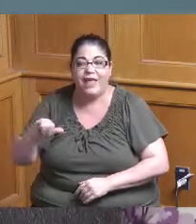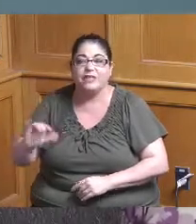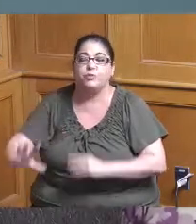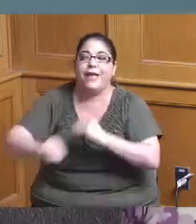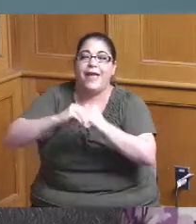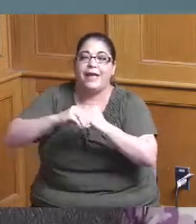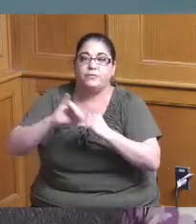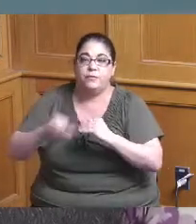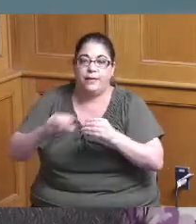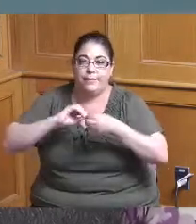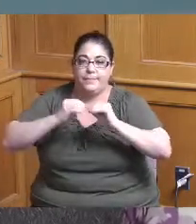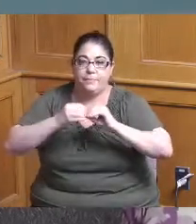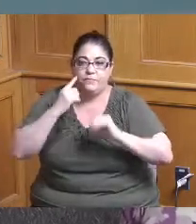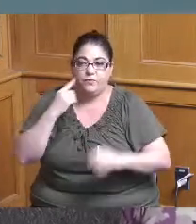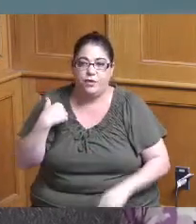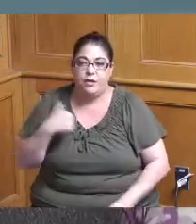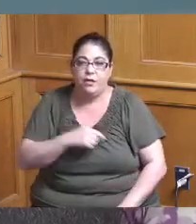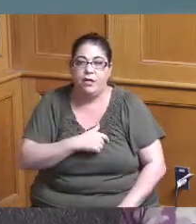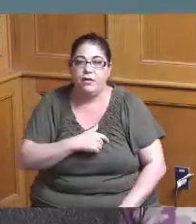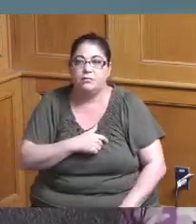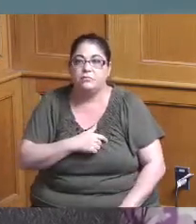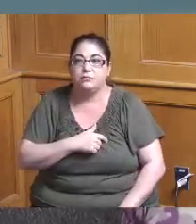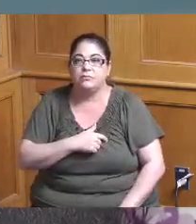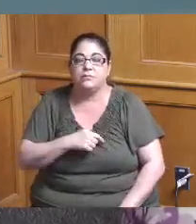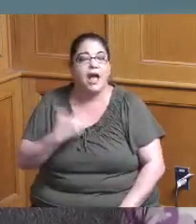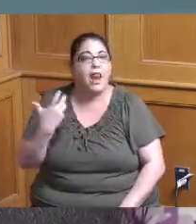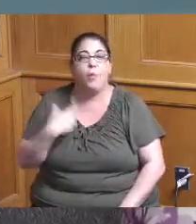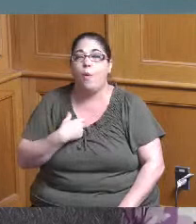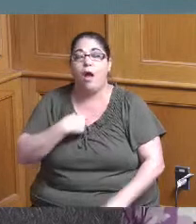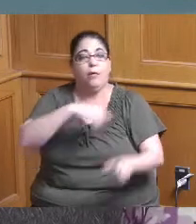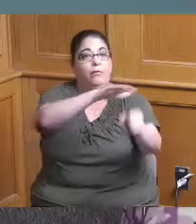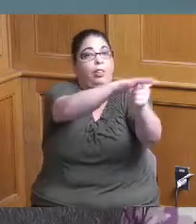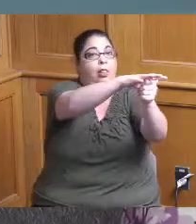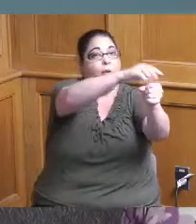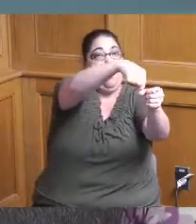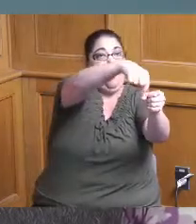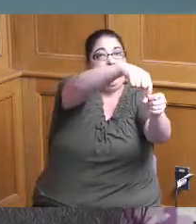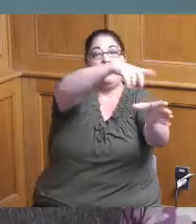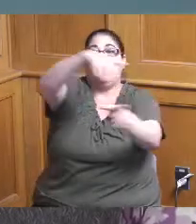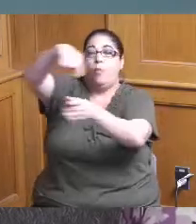numbers just not that we're not in silos you know that's so I just wanna I saw that and I said make